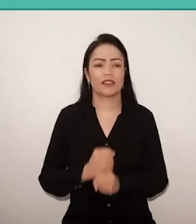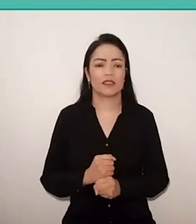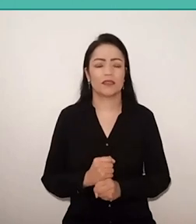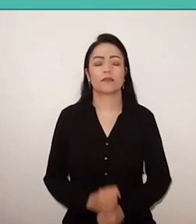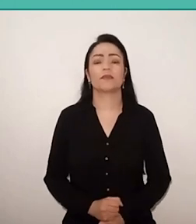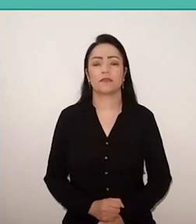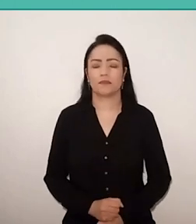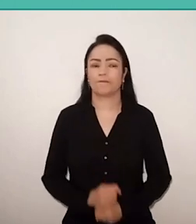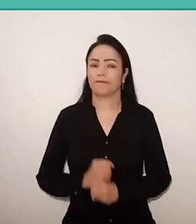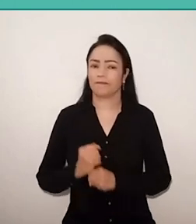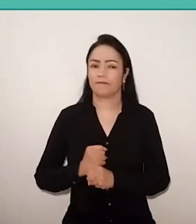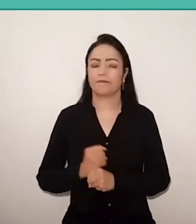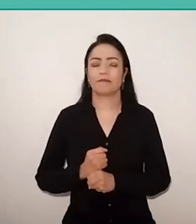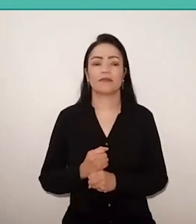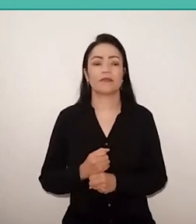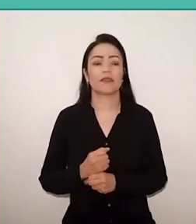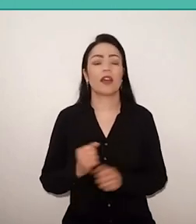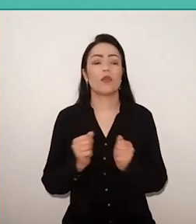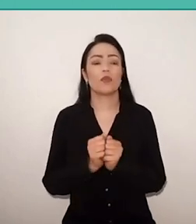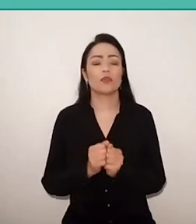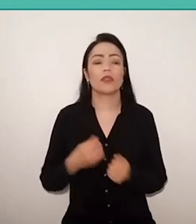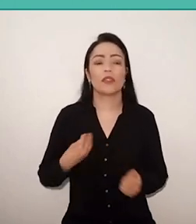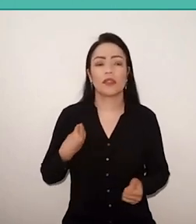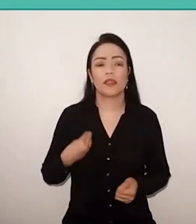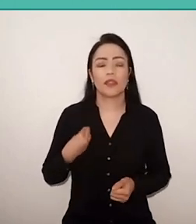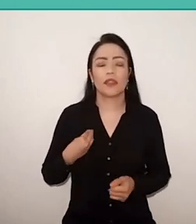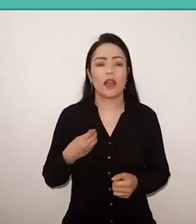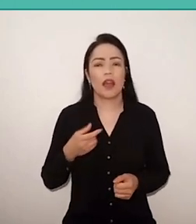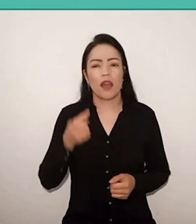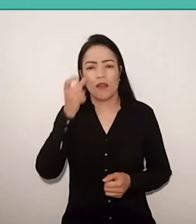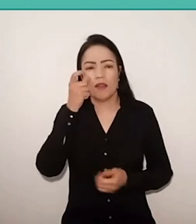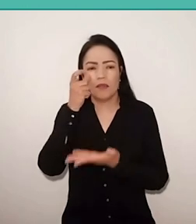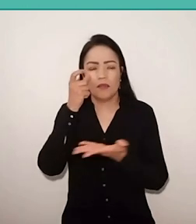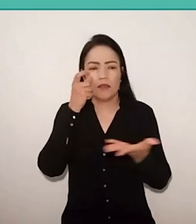And, in this coexistence, I was able to watch a lot of the Paulo Freire,